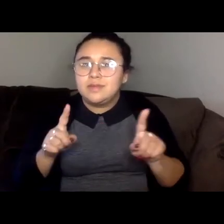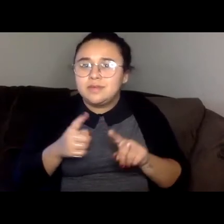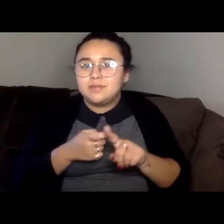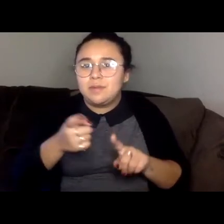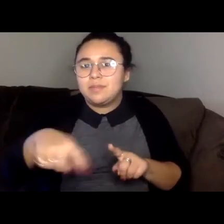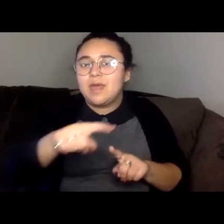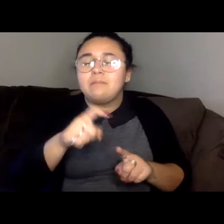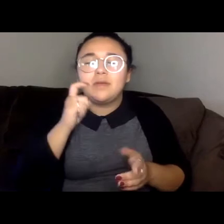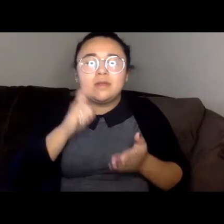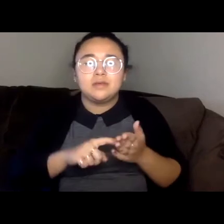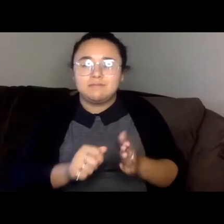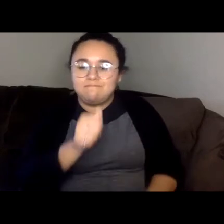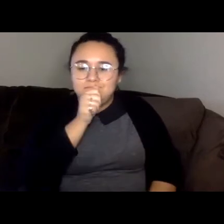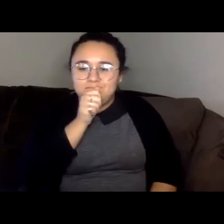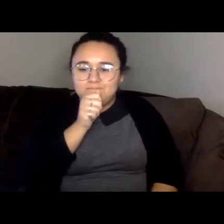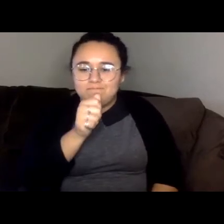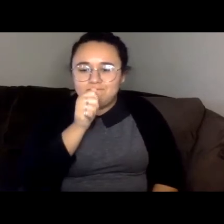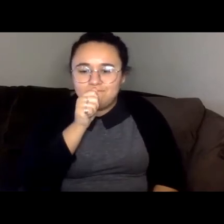This is especially true of your class.